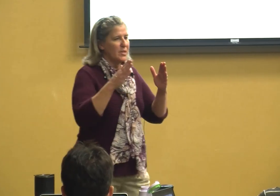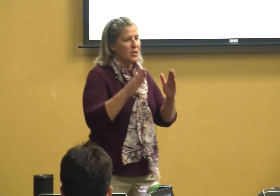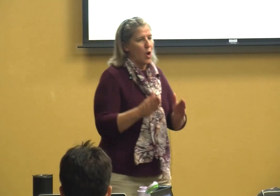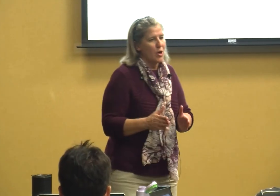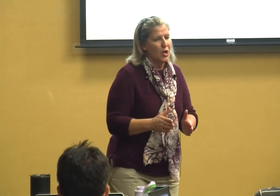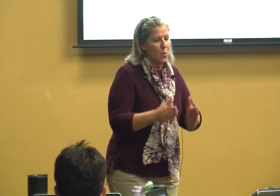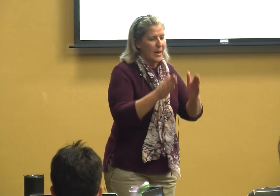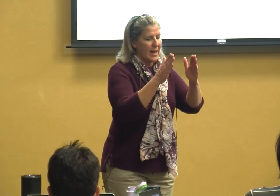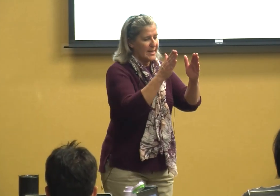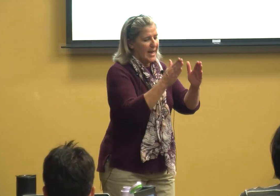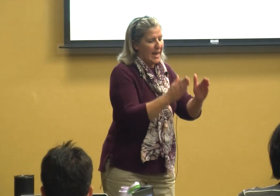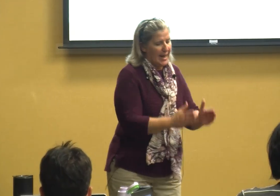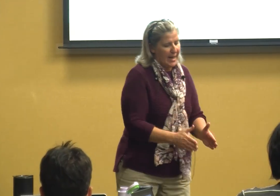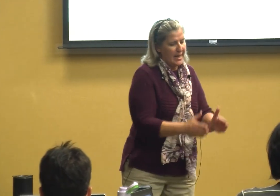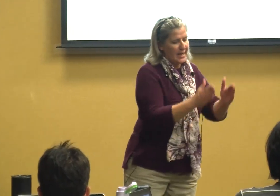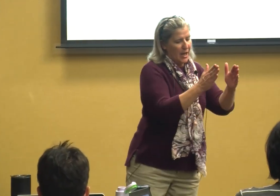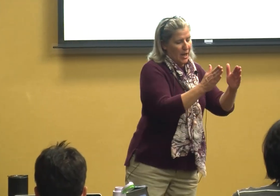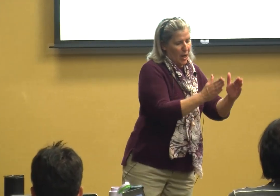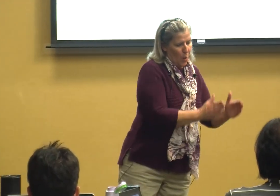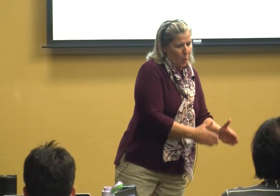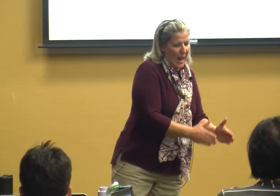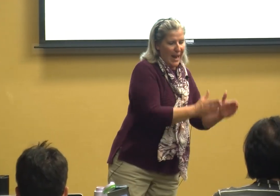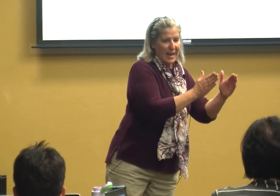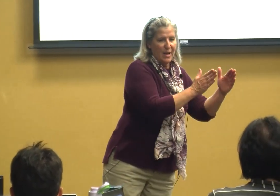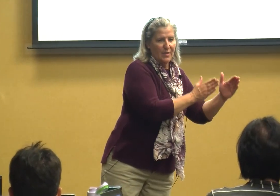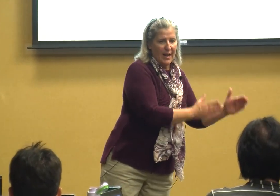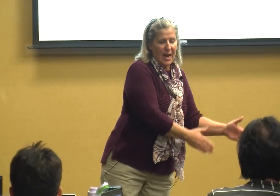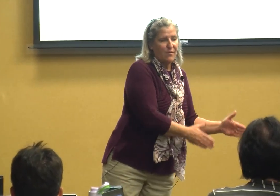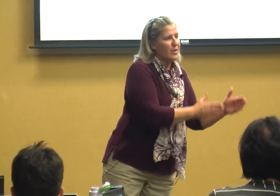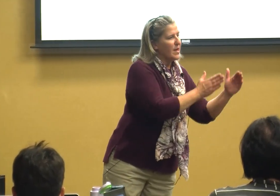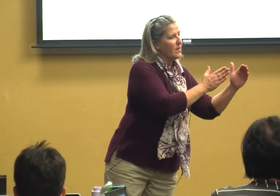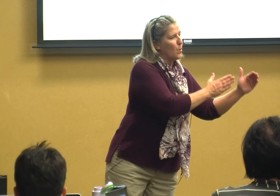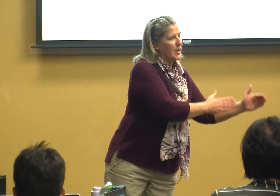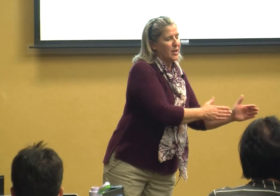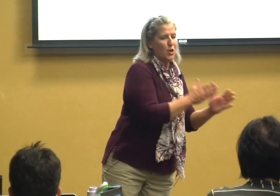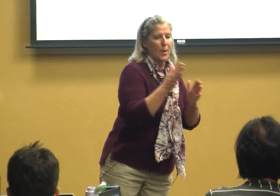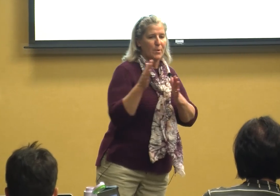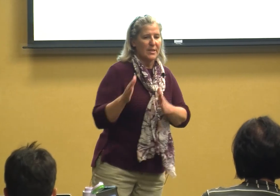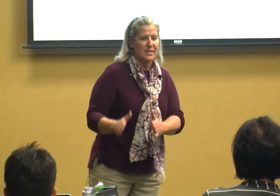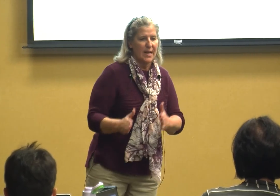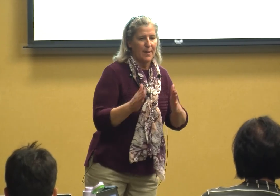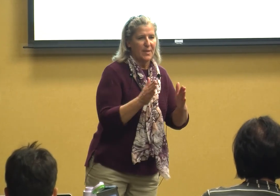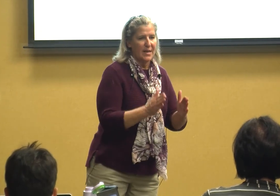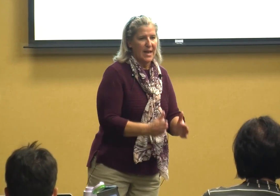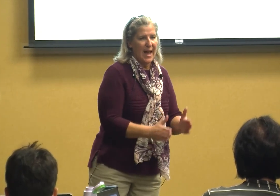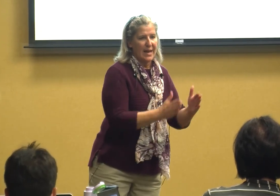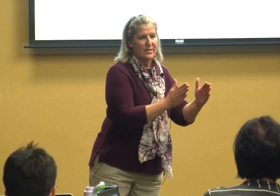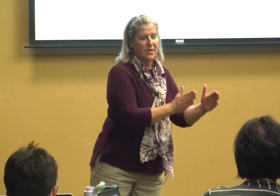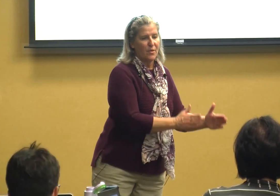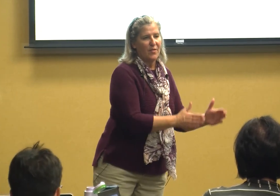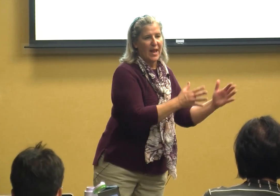to start doing it in a way that everything that we do I'm going to set up that day so that they